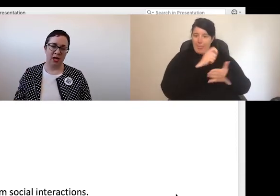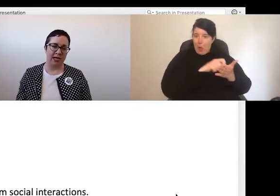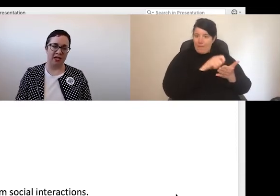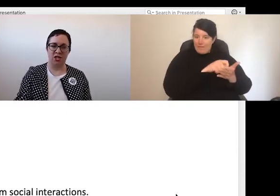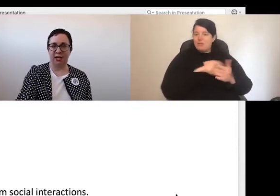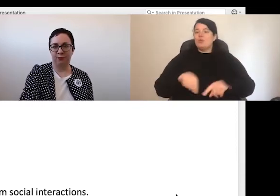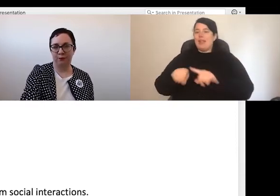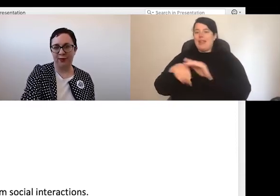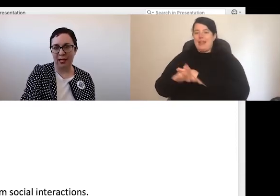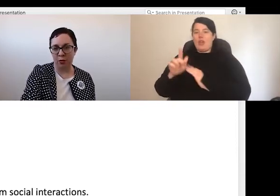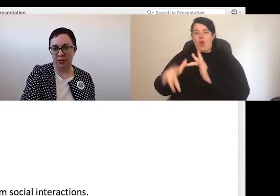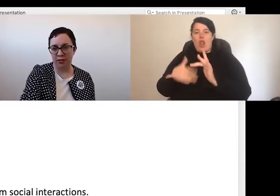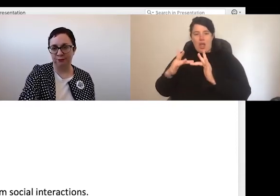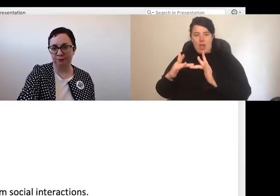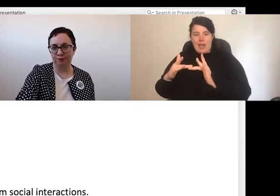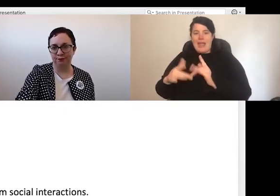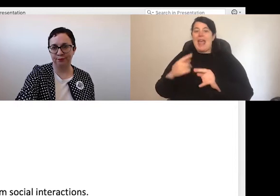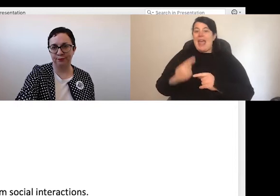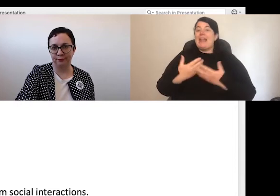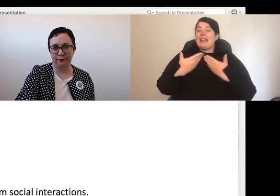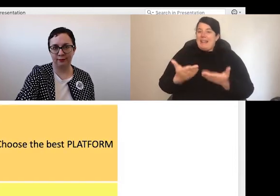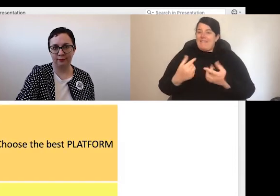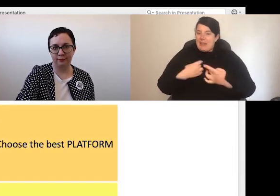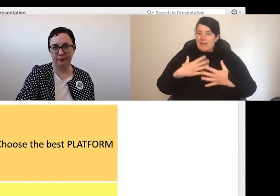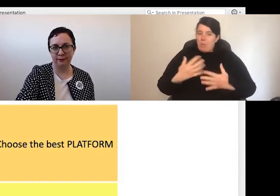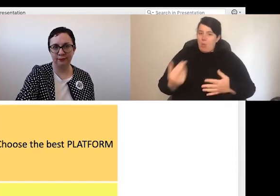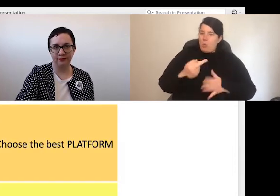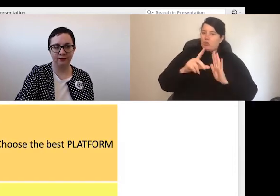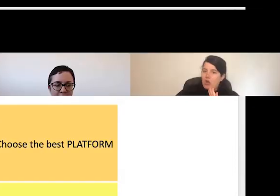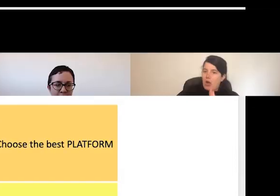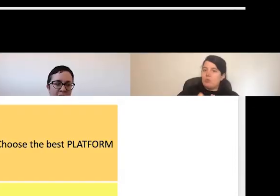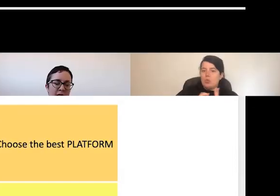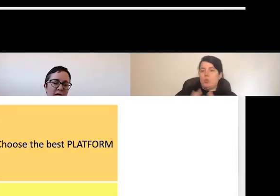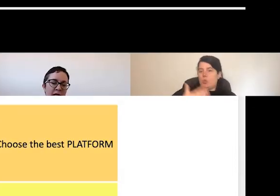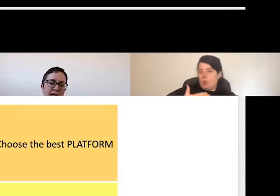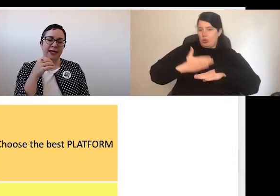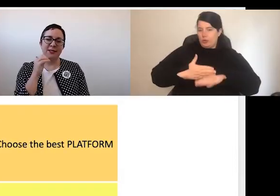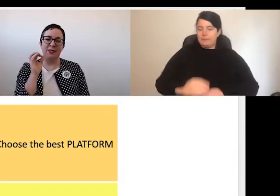time to actually get work done.